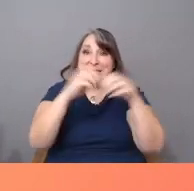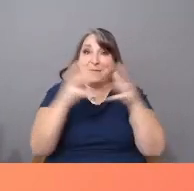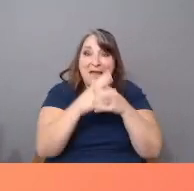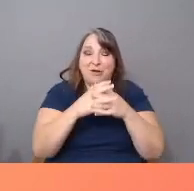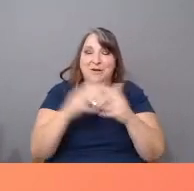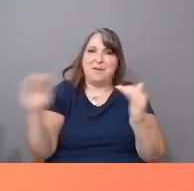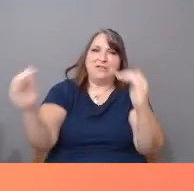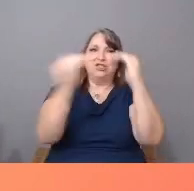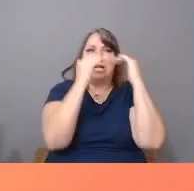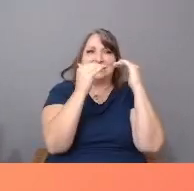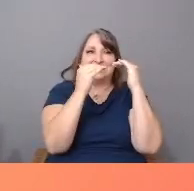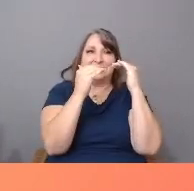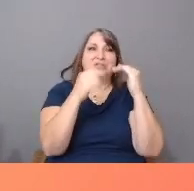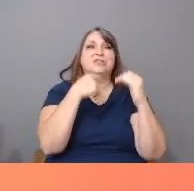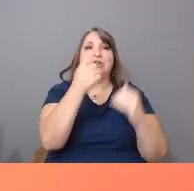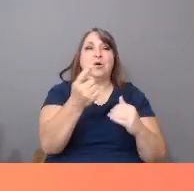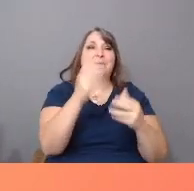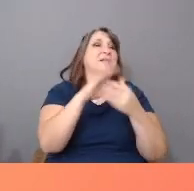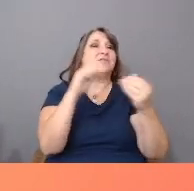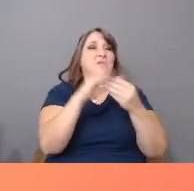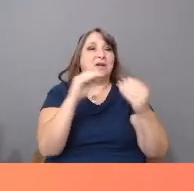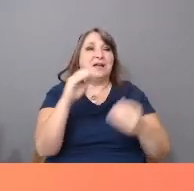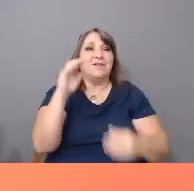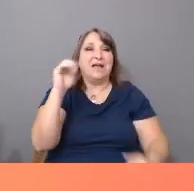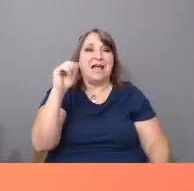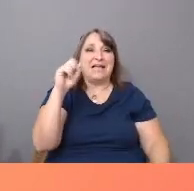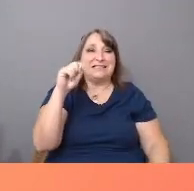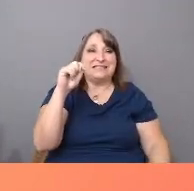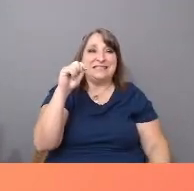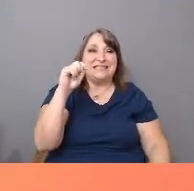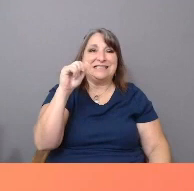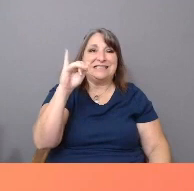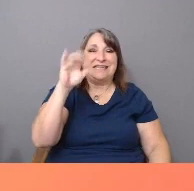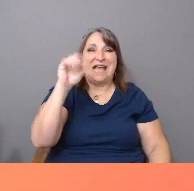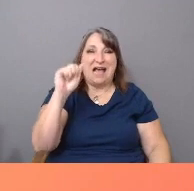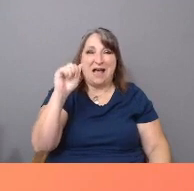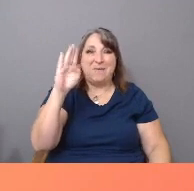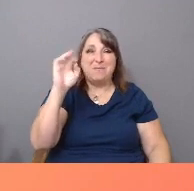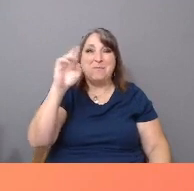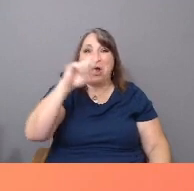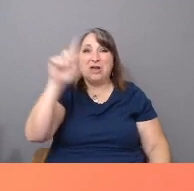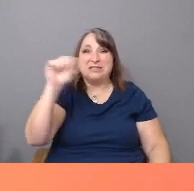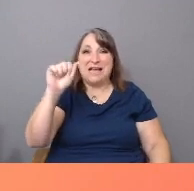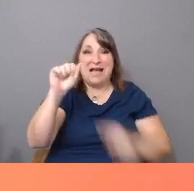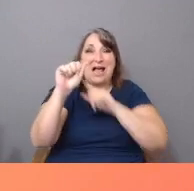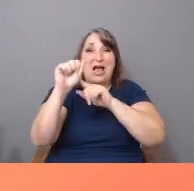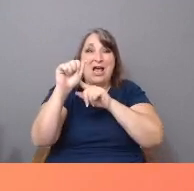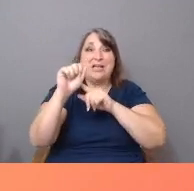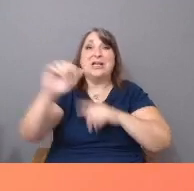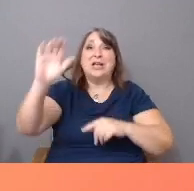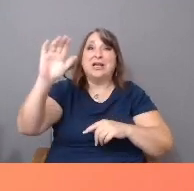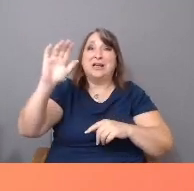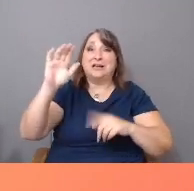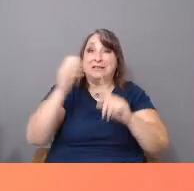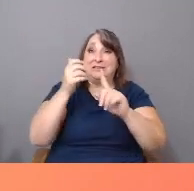through the story of Patricia Esparza, a former psychologist and professor imprisoned for a crime she did not commit--